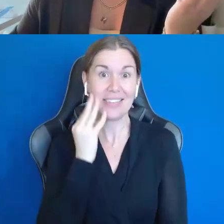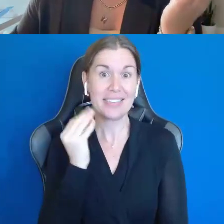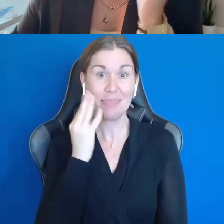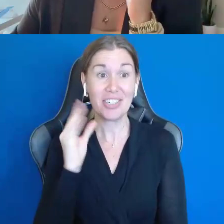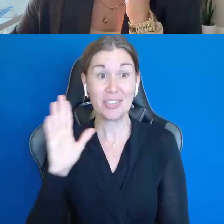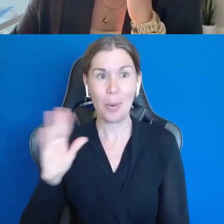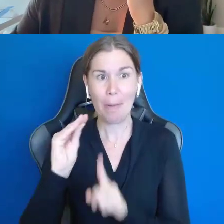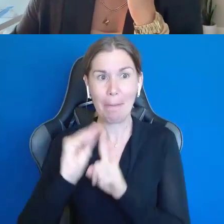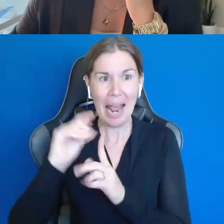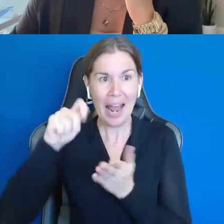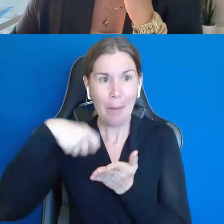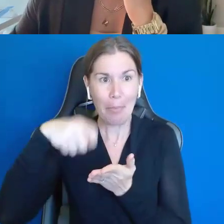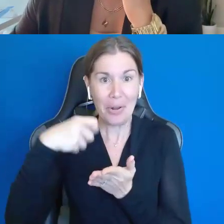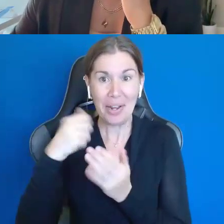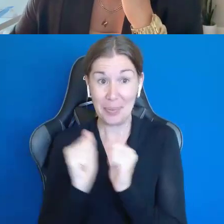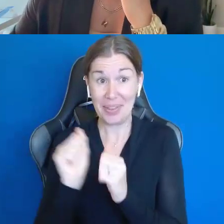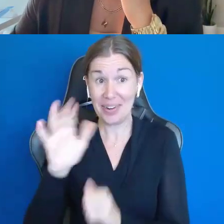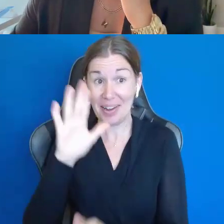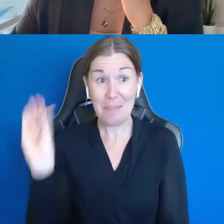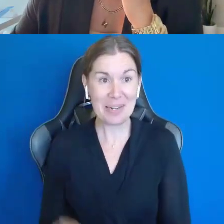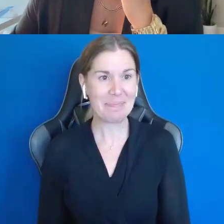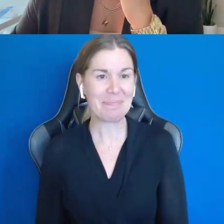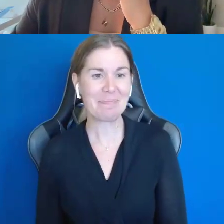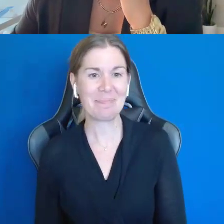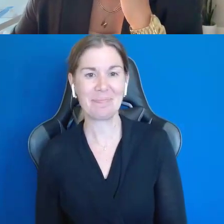pudding at Shawn Goes Bananas. Thank you so much.